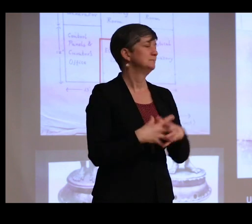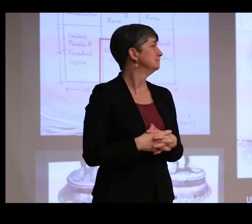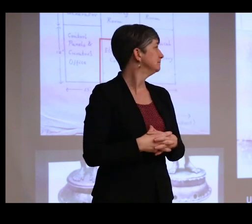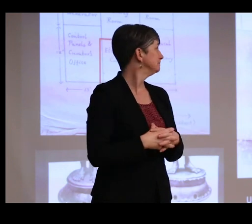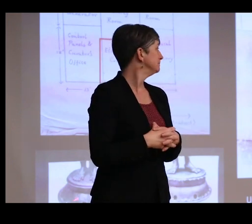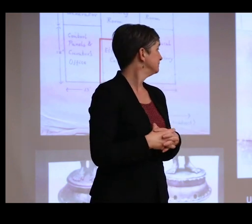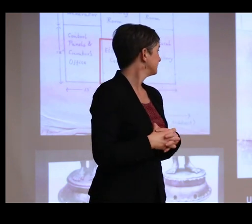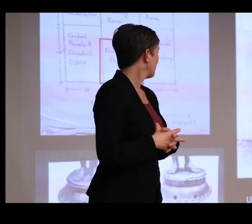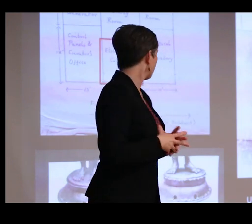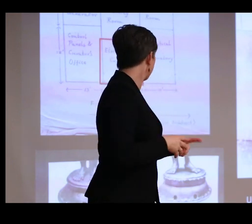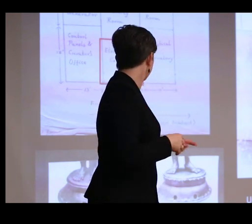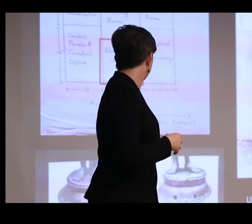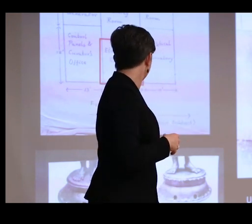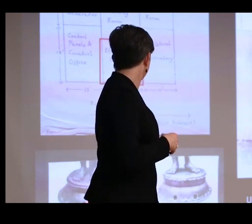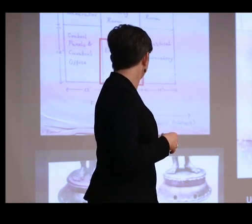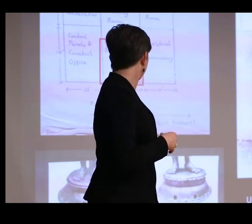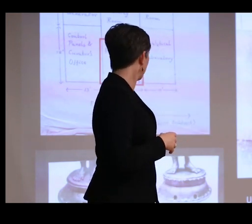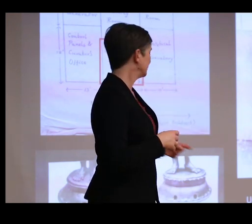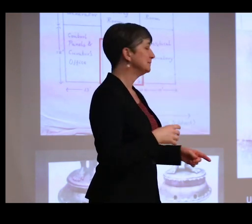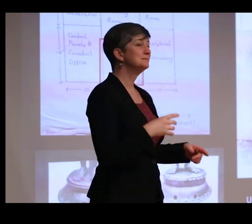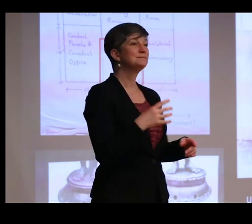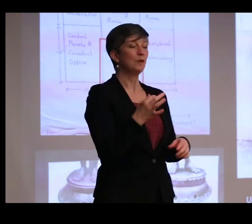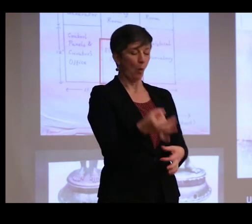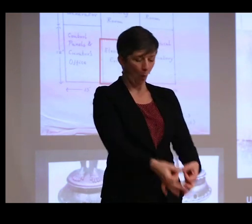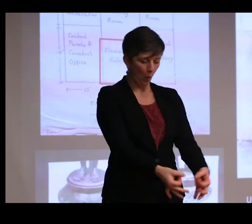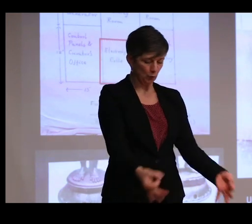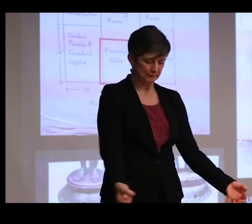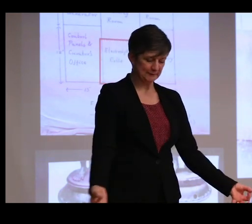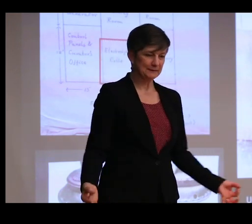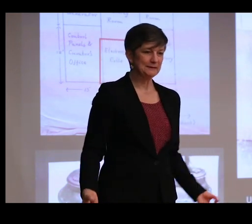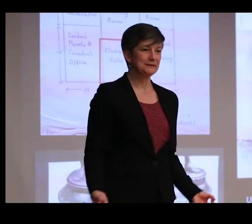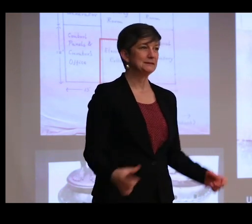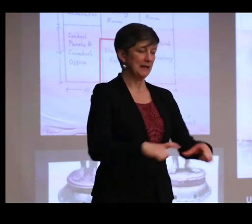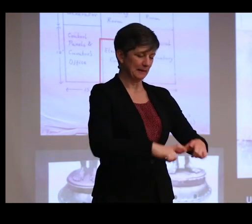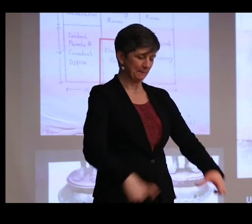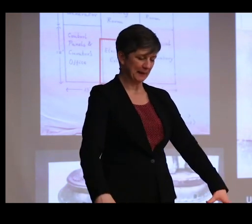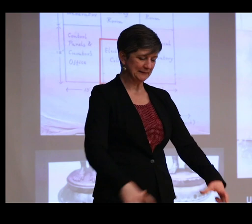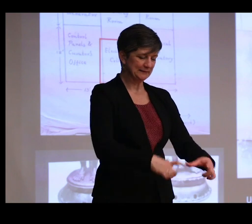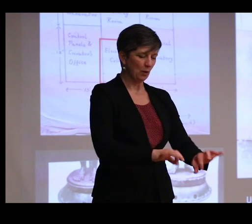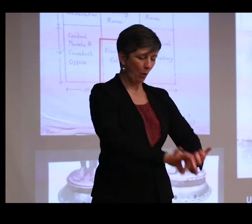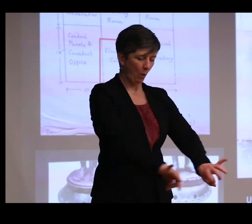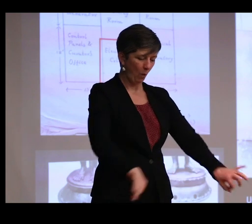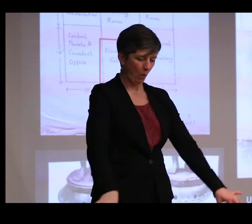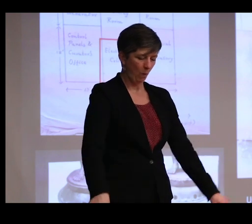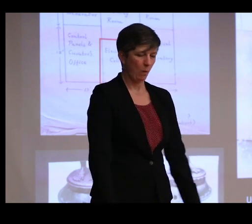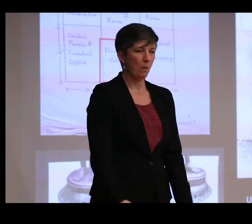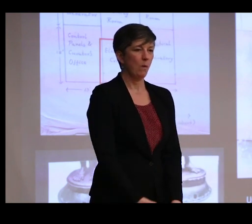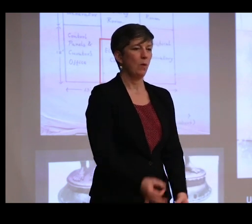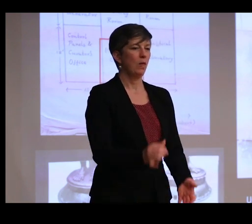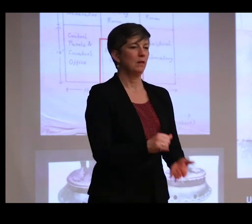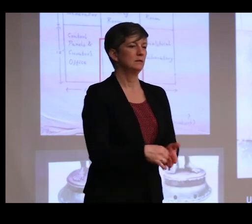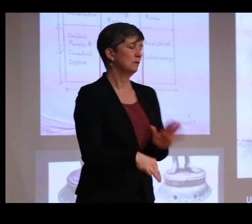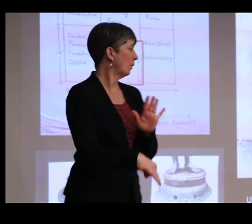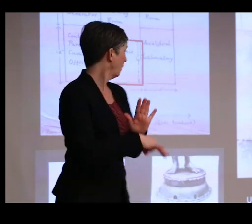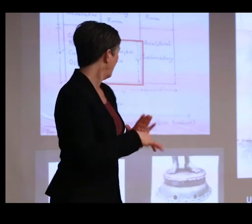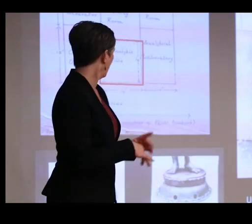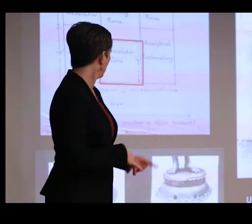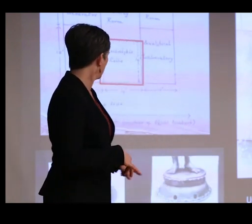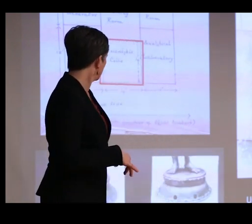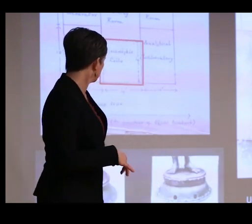He actually began to cut holes in the bases of these sculptures, but he didn't just cut them any place.